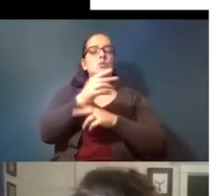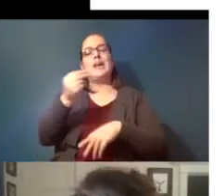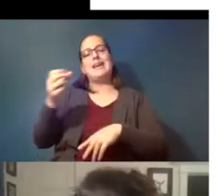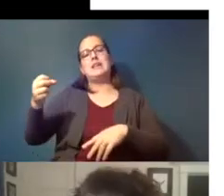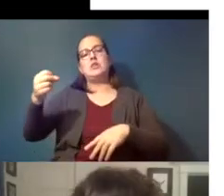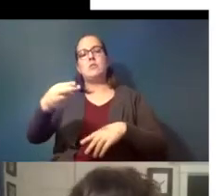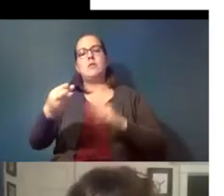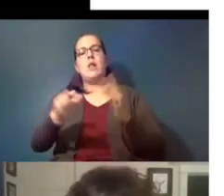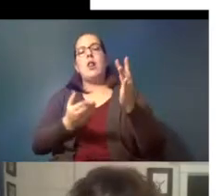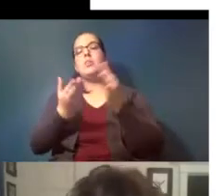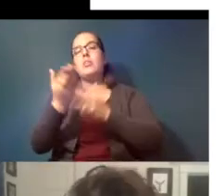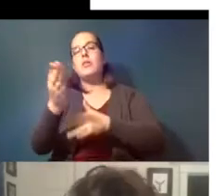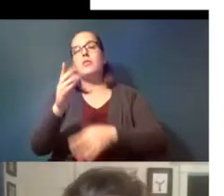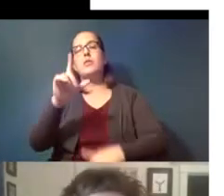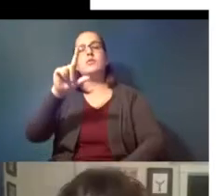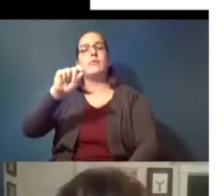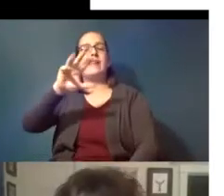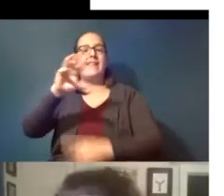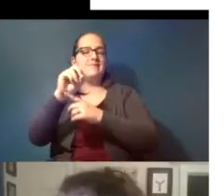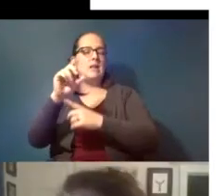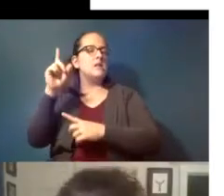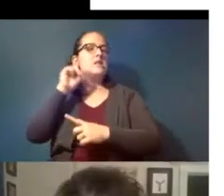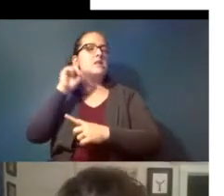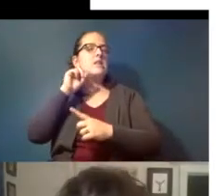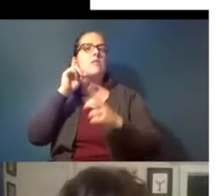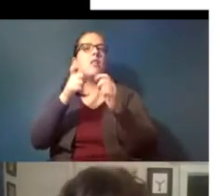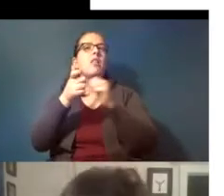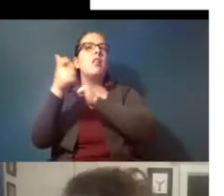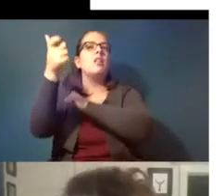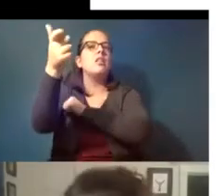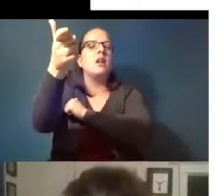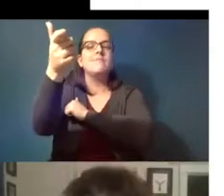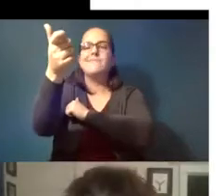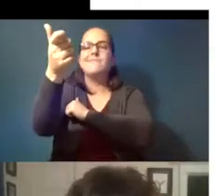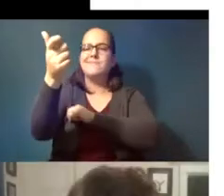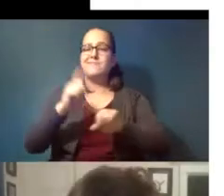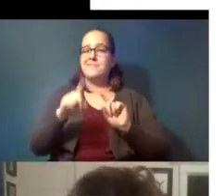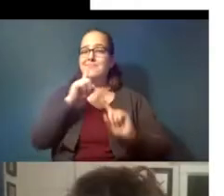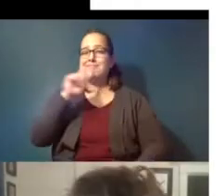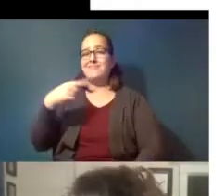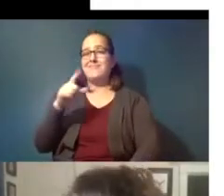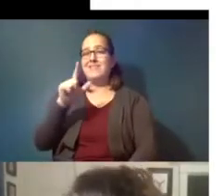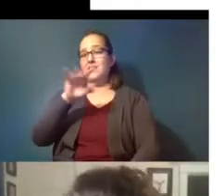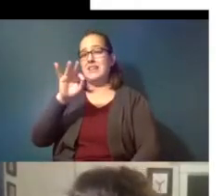through 2050 which sounds like it's a long way away but we're only about 29 years from that date